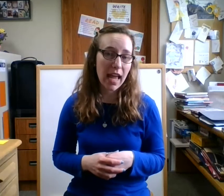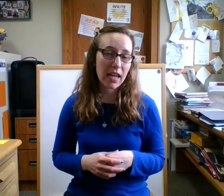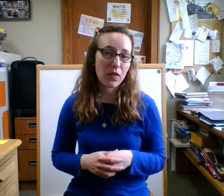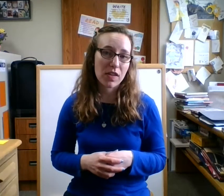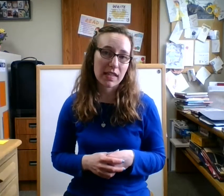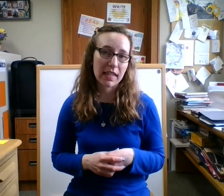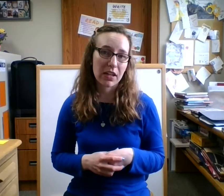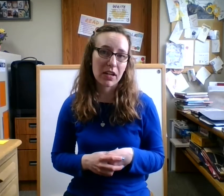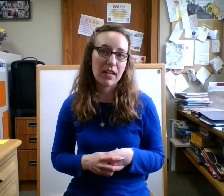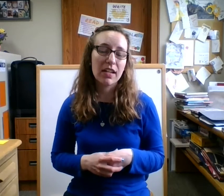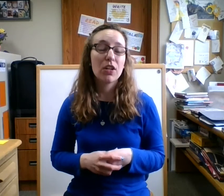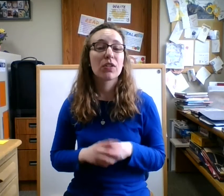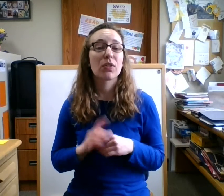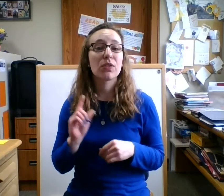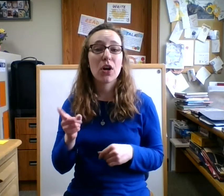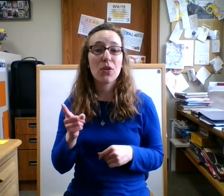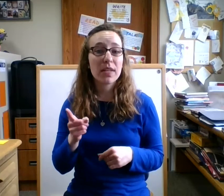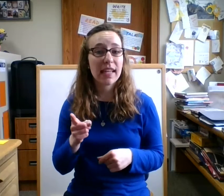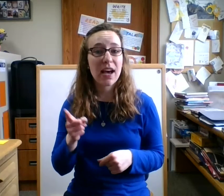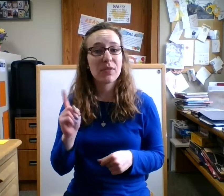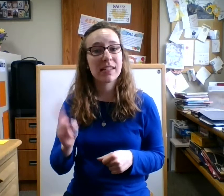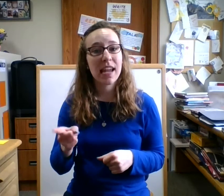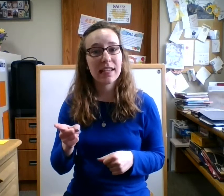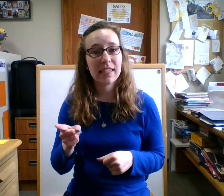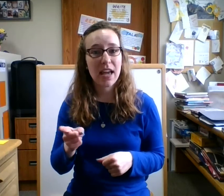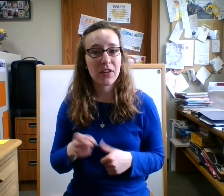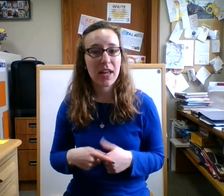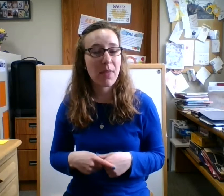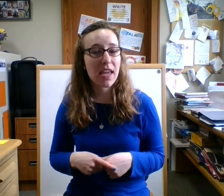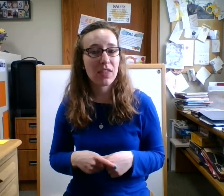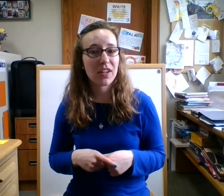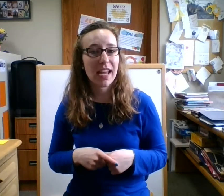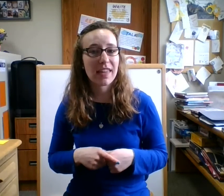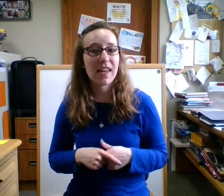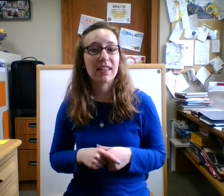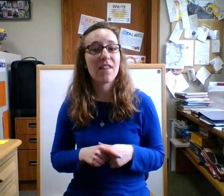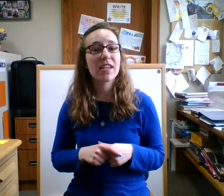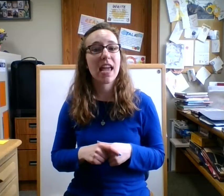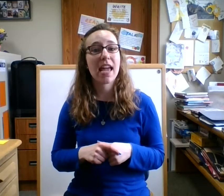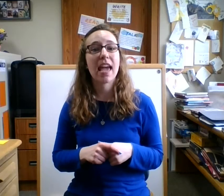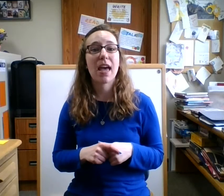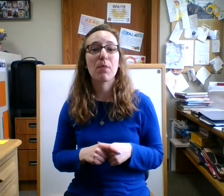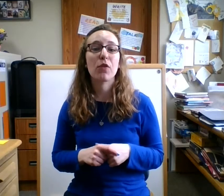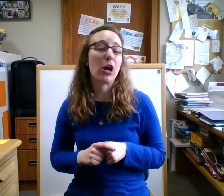like for this year so don't miss out next Saturday May 30th 11 a.m. for our